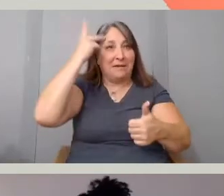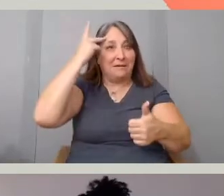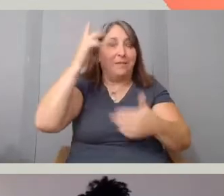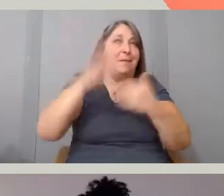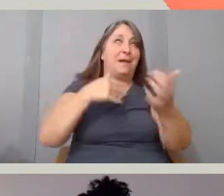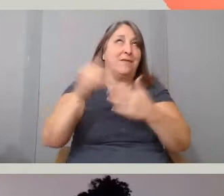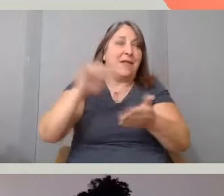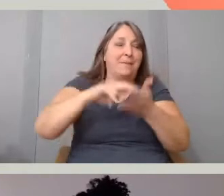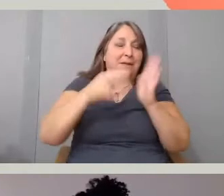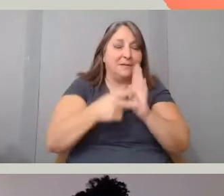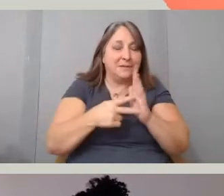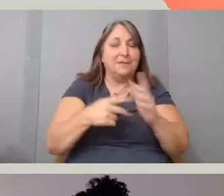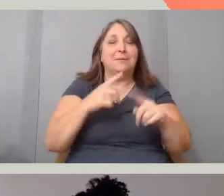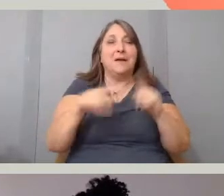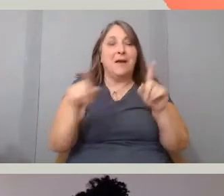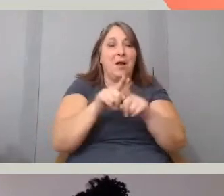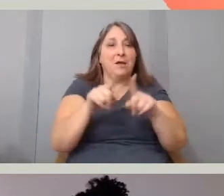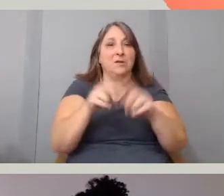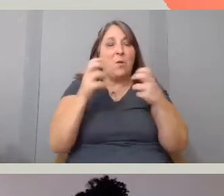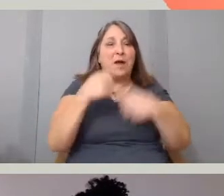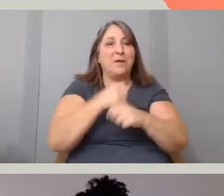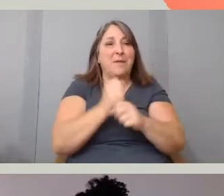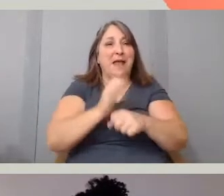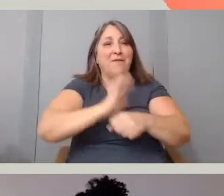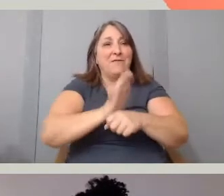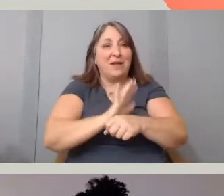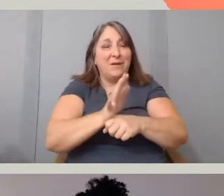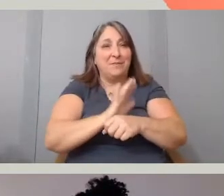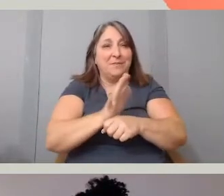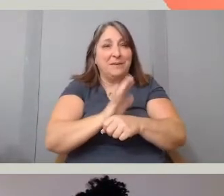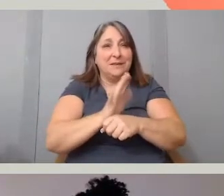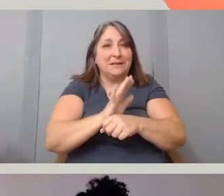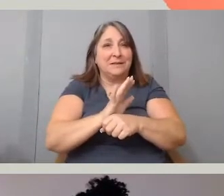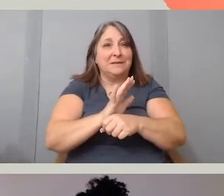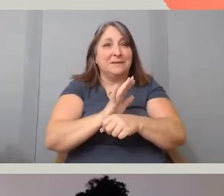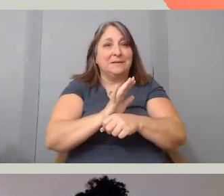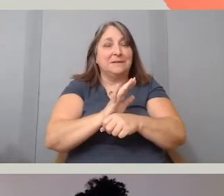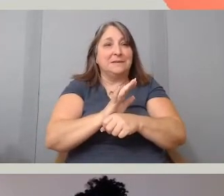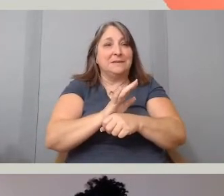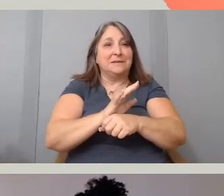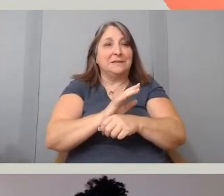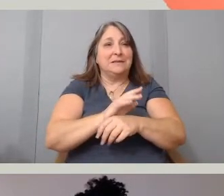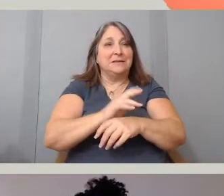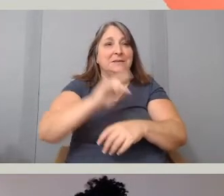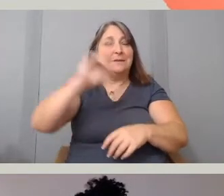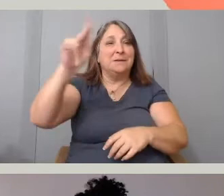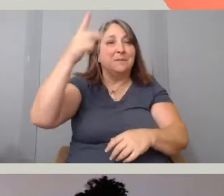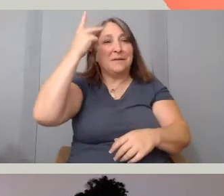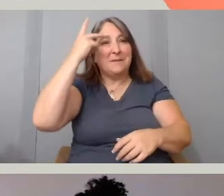but I also wanted to make them politically like how I would say.